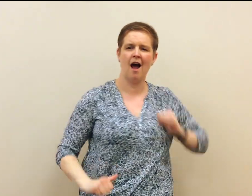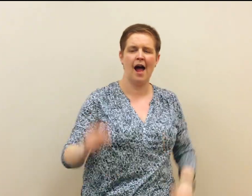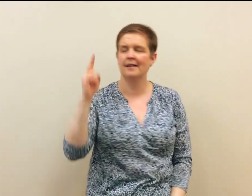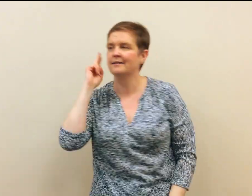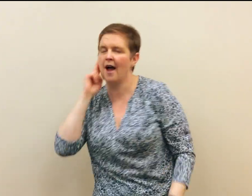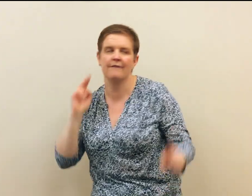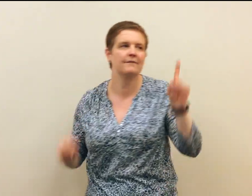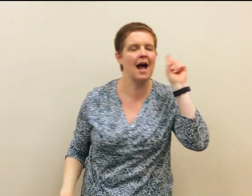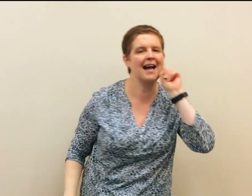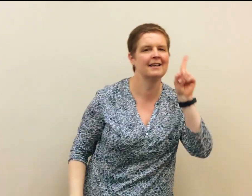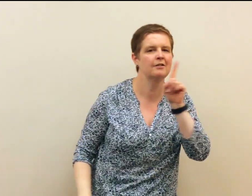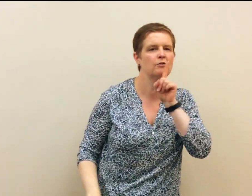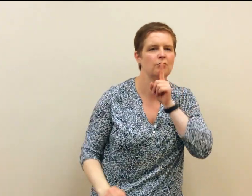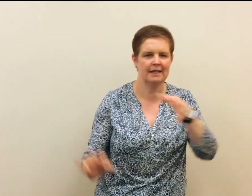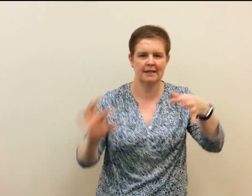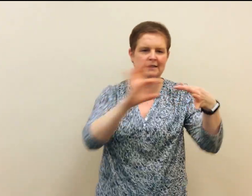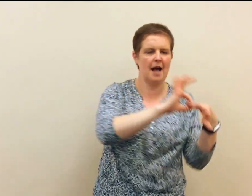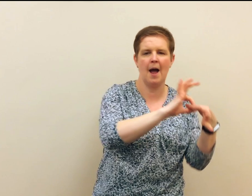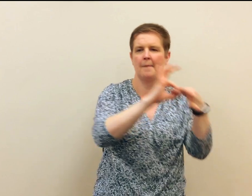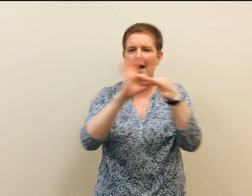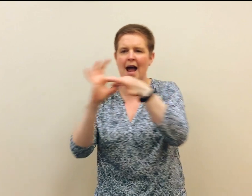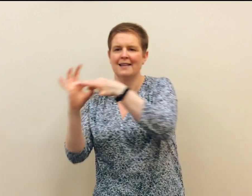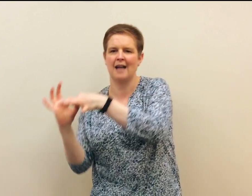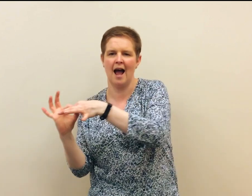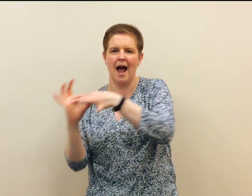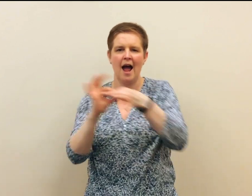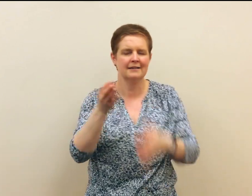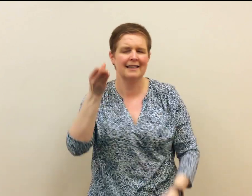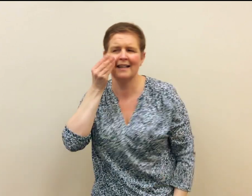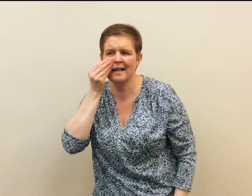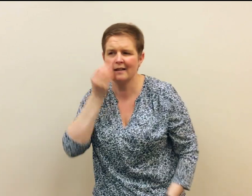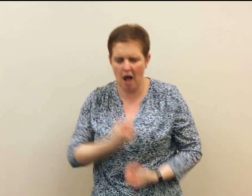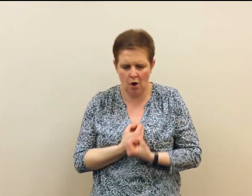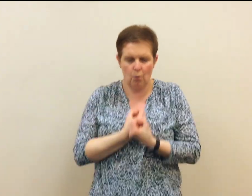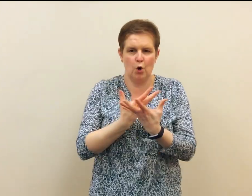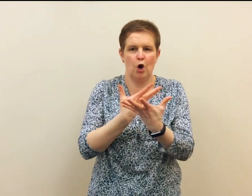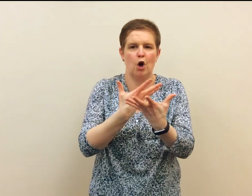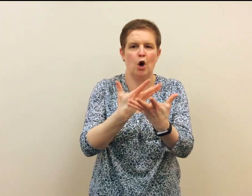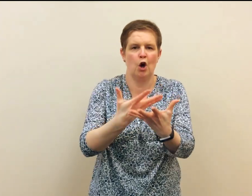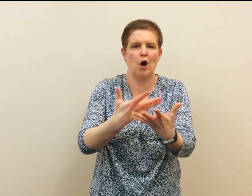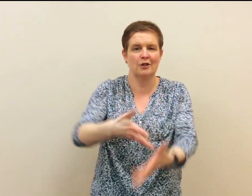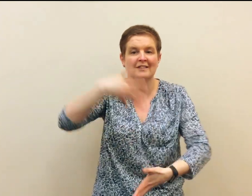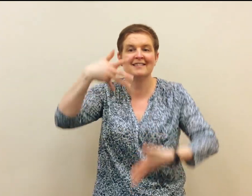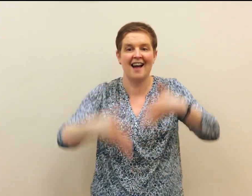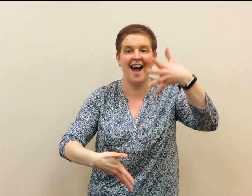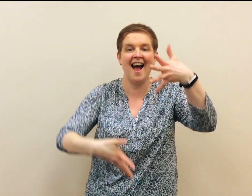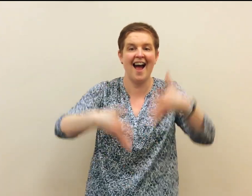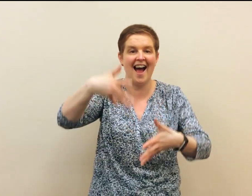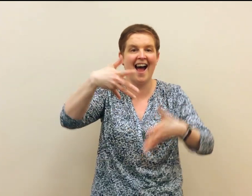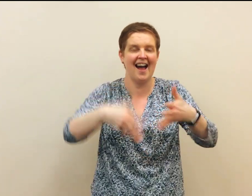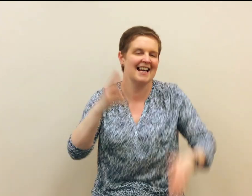Deaf and hearing side by side Hear our words see our sign